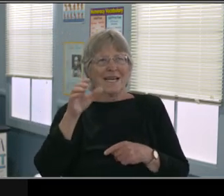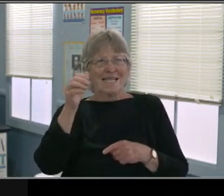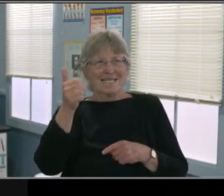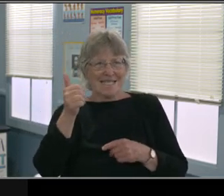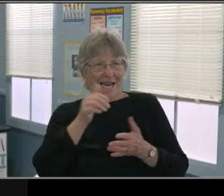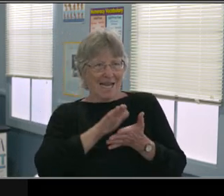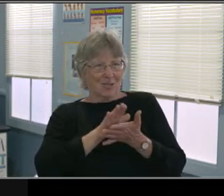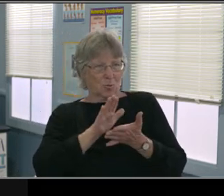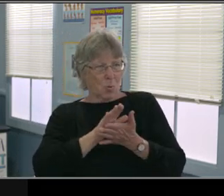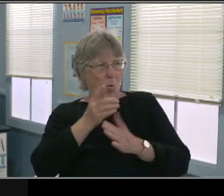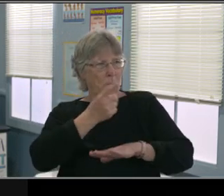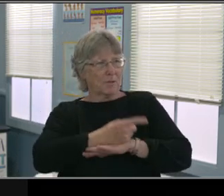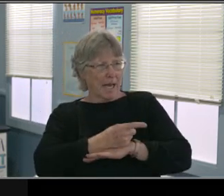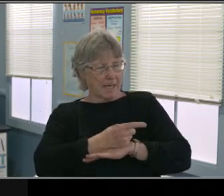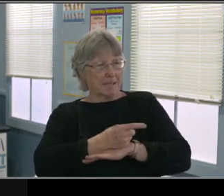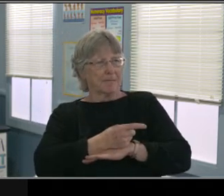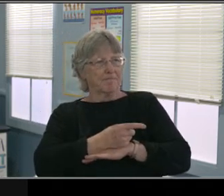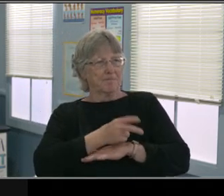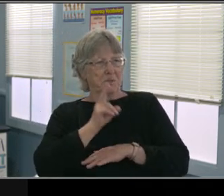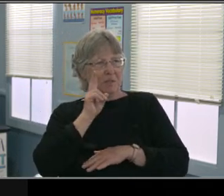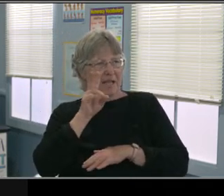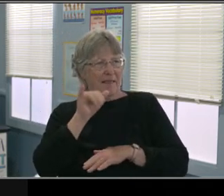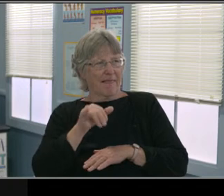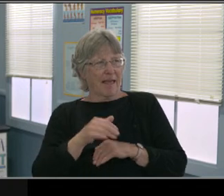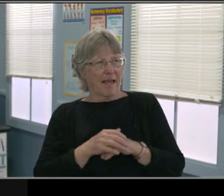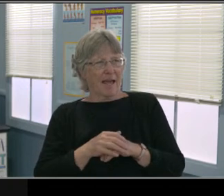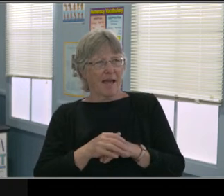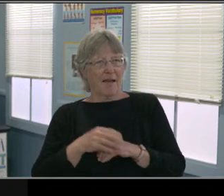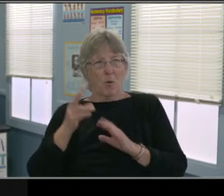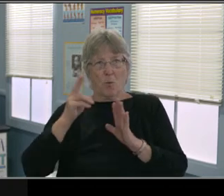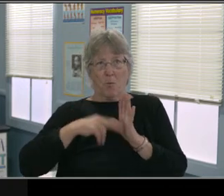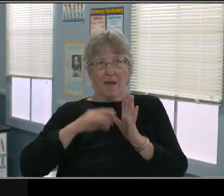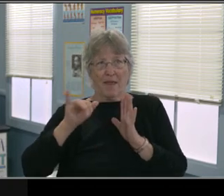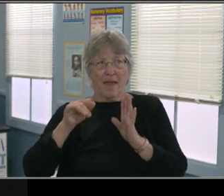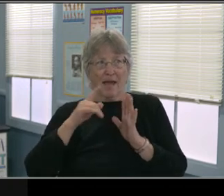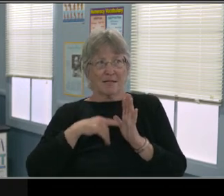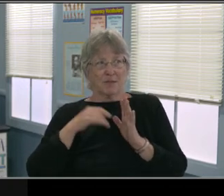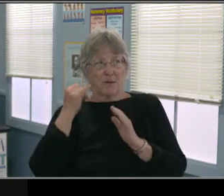can be assured that the IEP and this distance learning plan